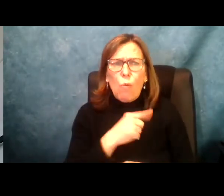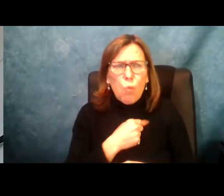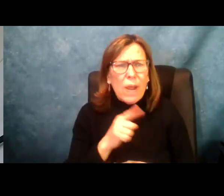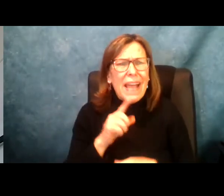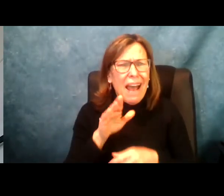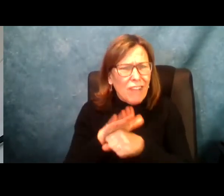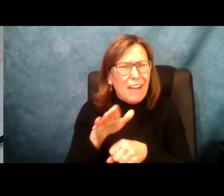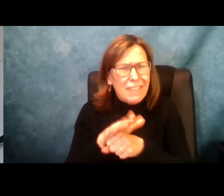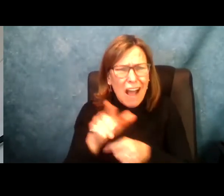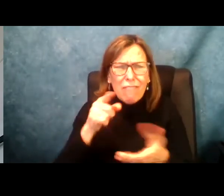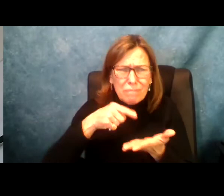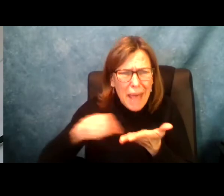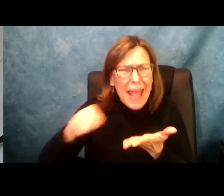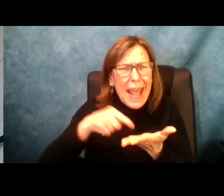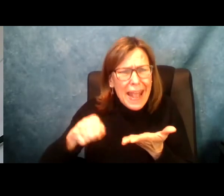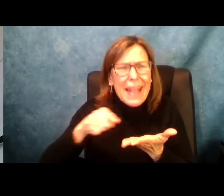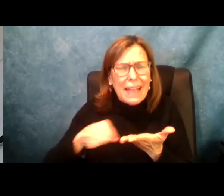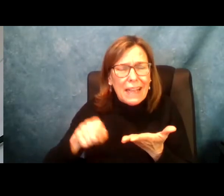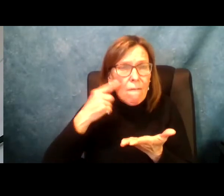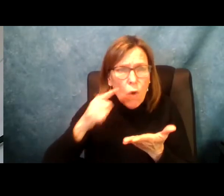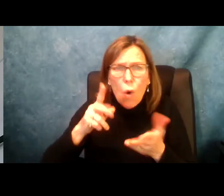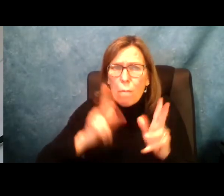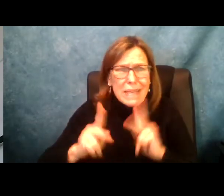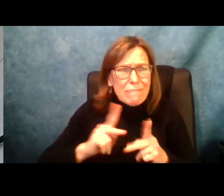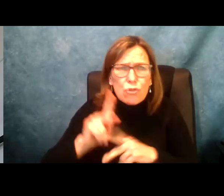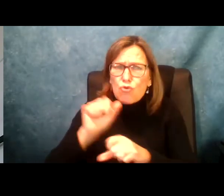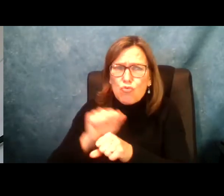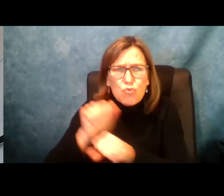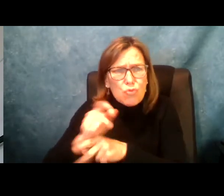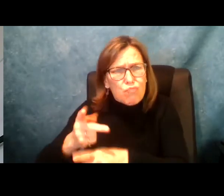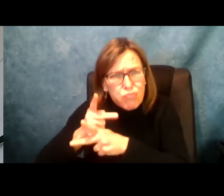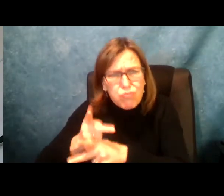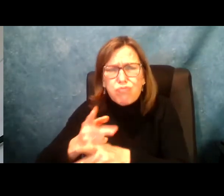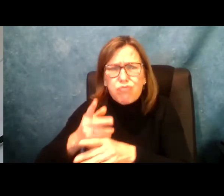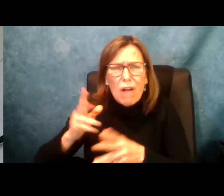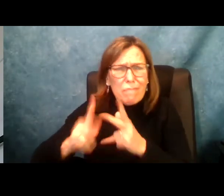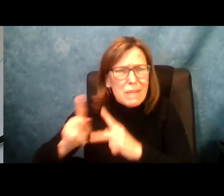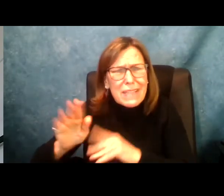program and make sure